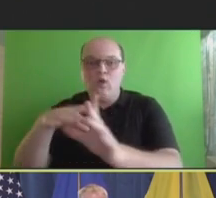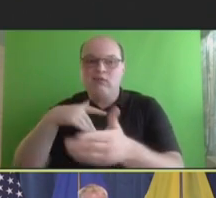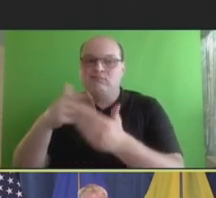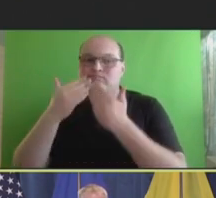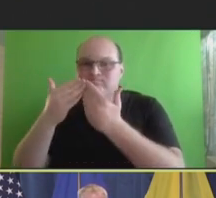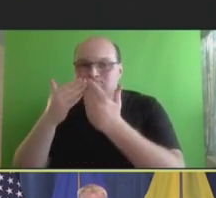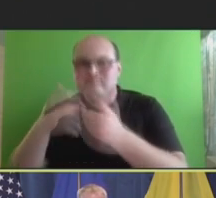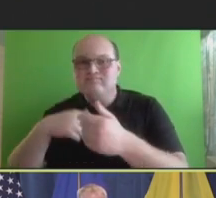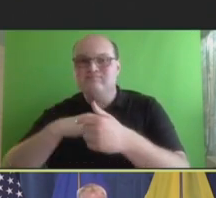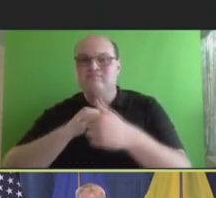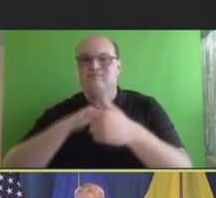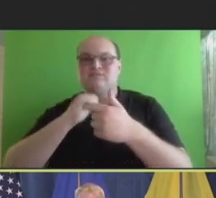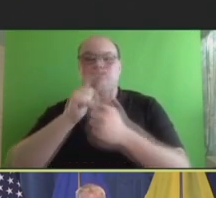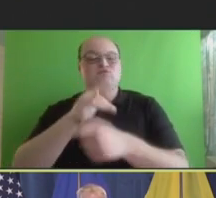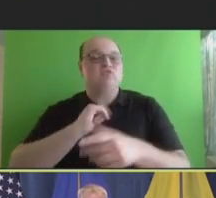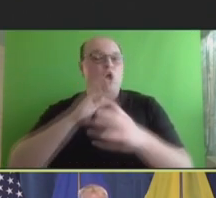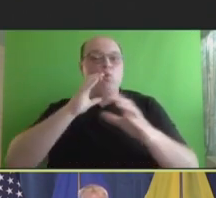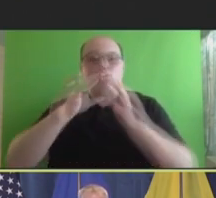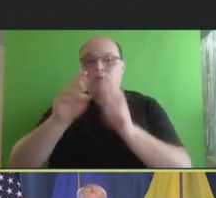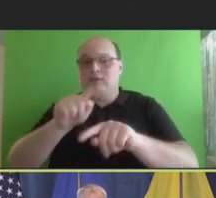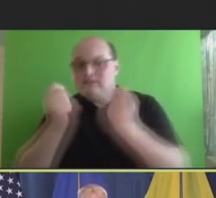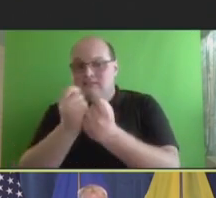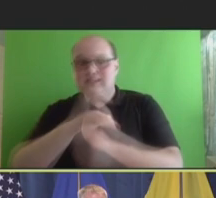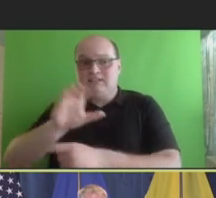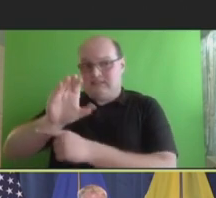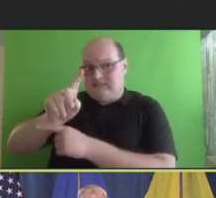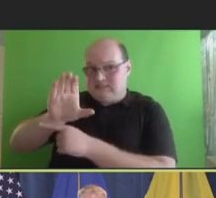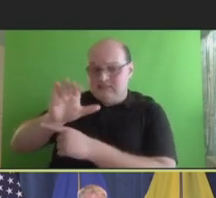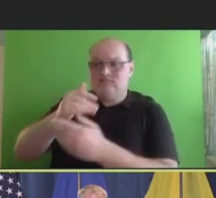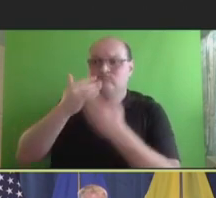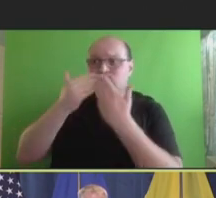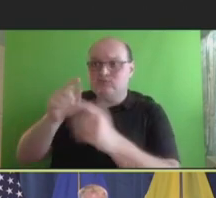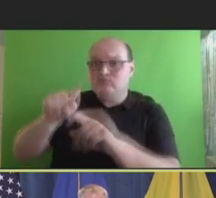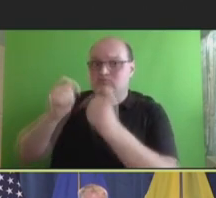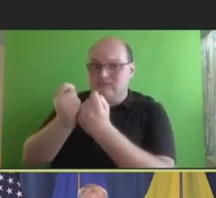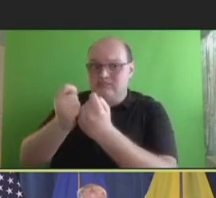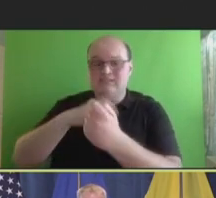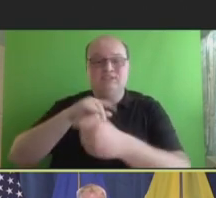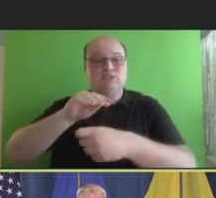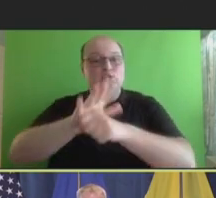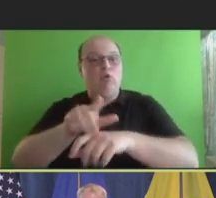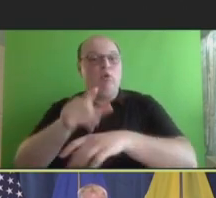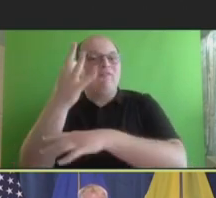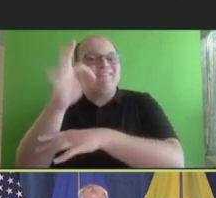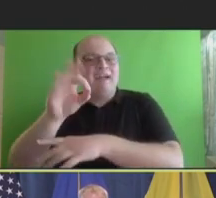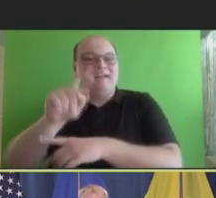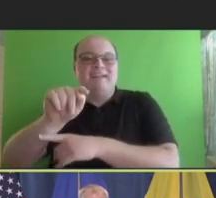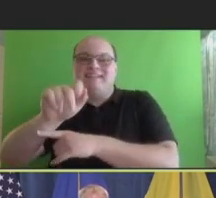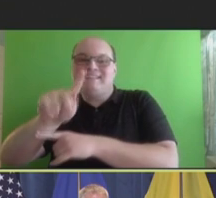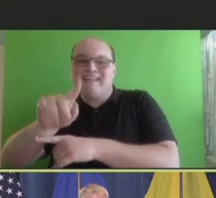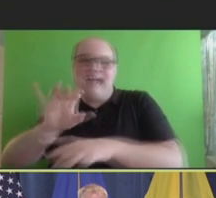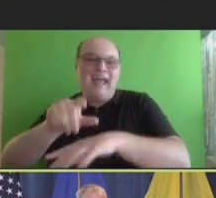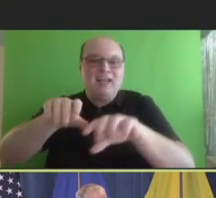from the Communications Team at CDC, and the COVID-19 Vaccine Taskforce Vaccine Safety